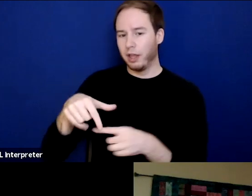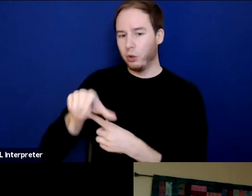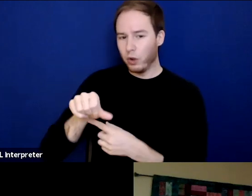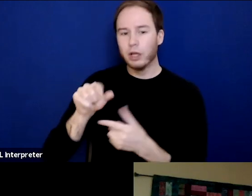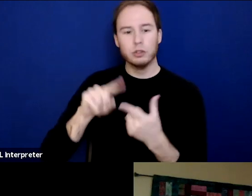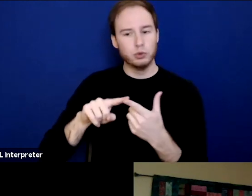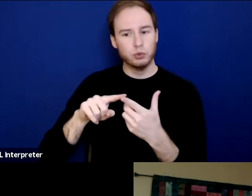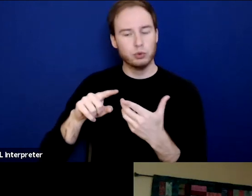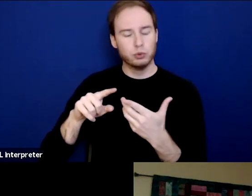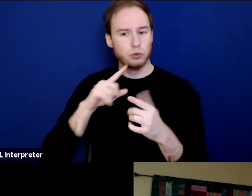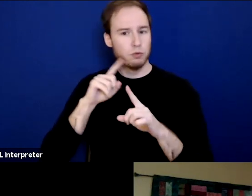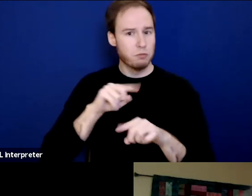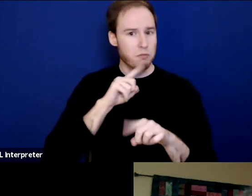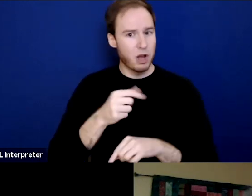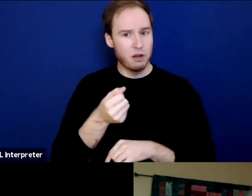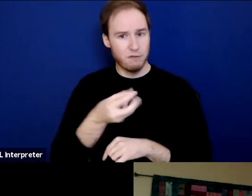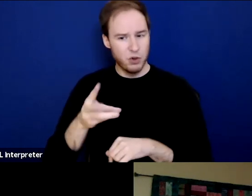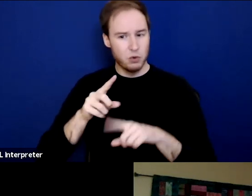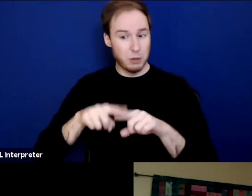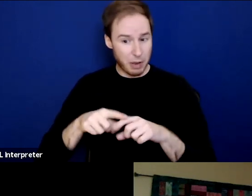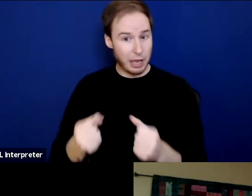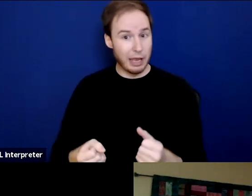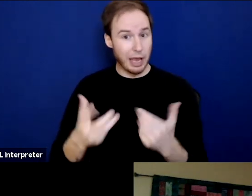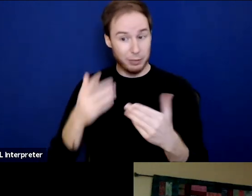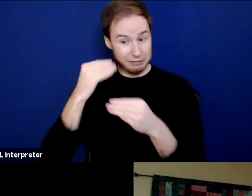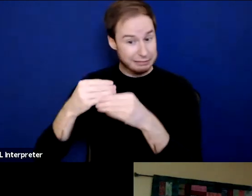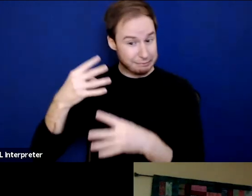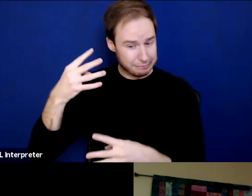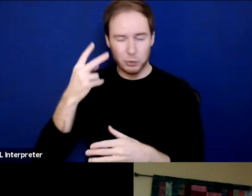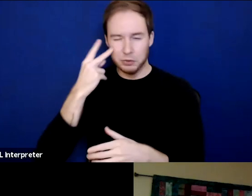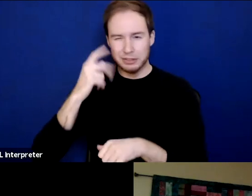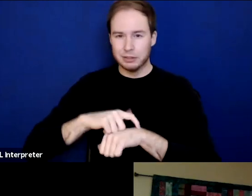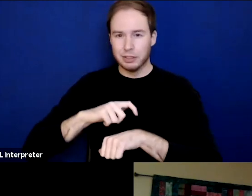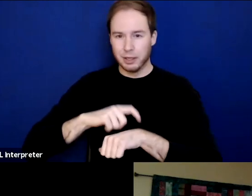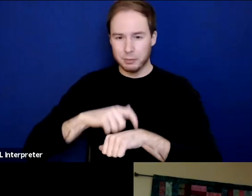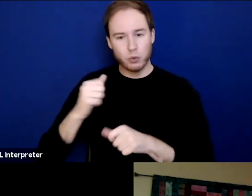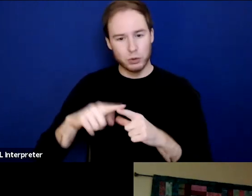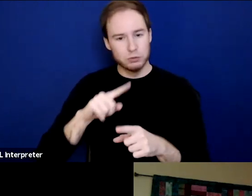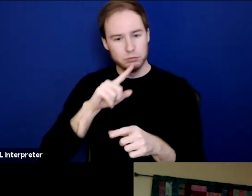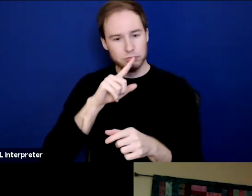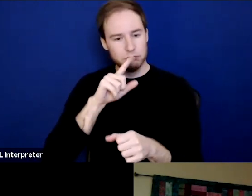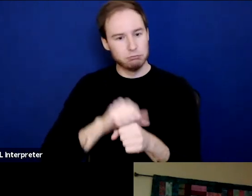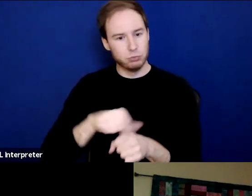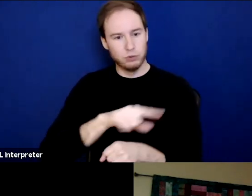to at least some of them, depending on how many come in, and include you as best as possible in this conversation.